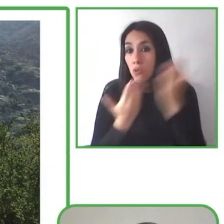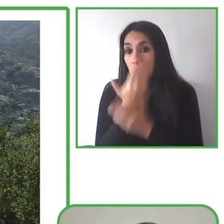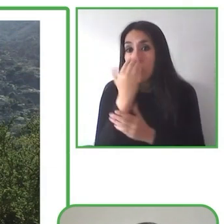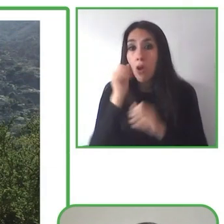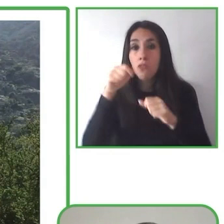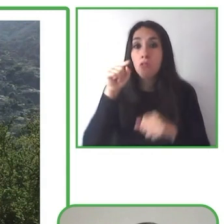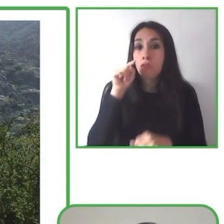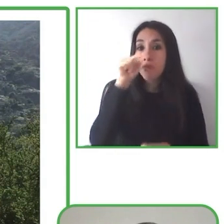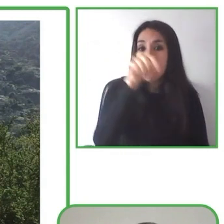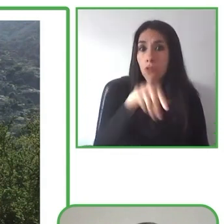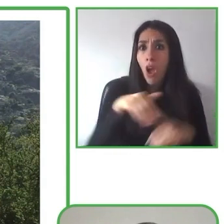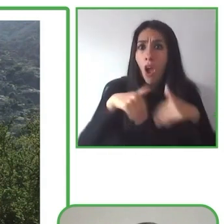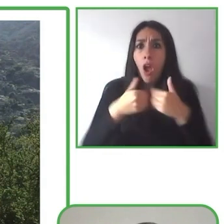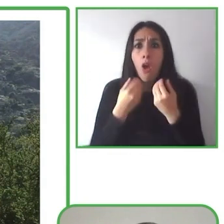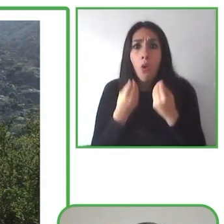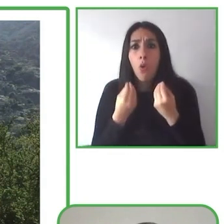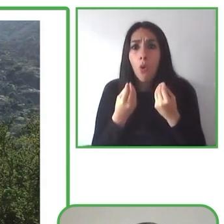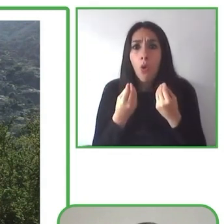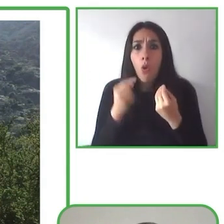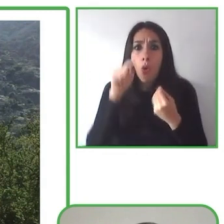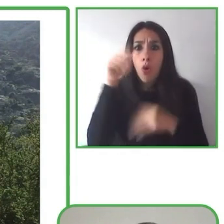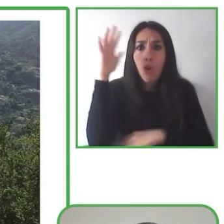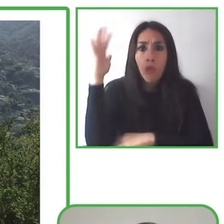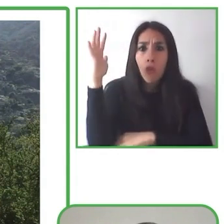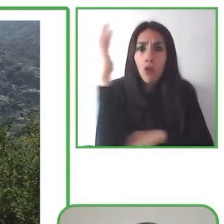outdoor accessibility options.